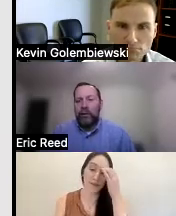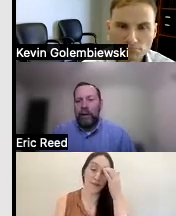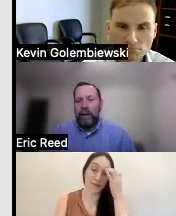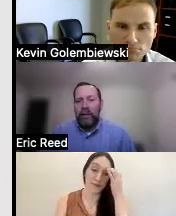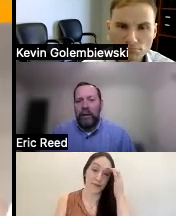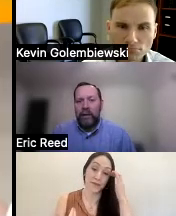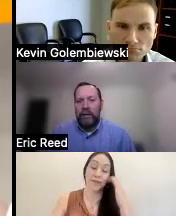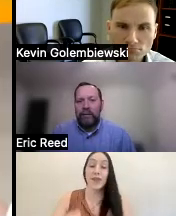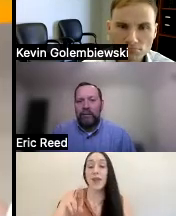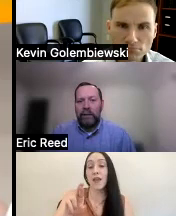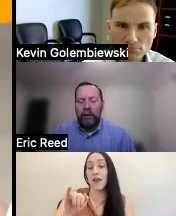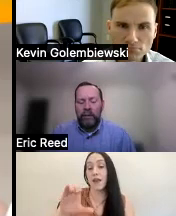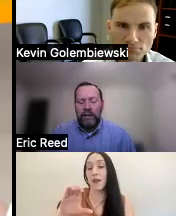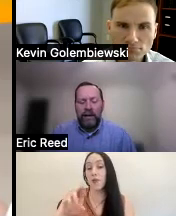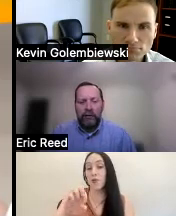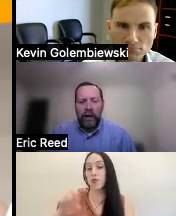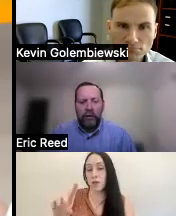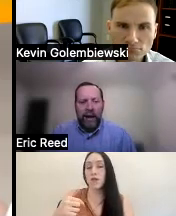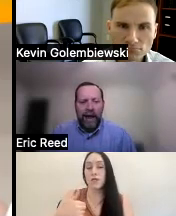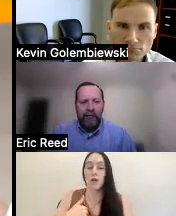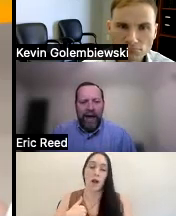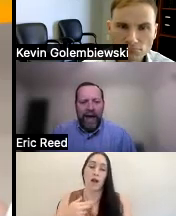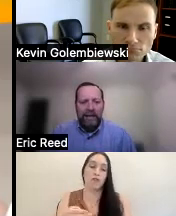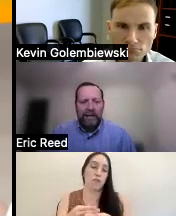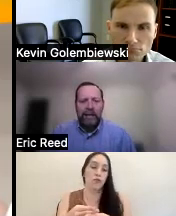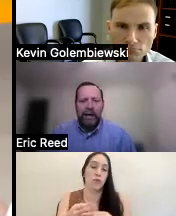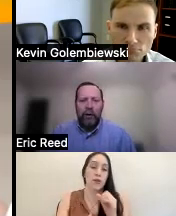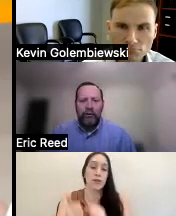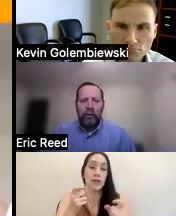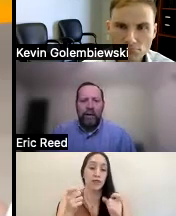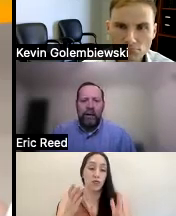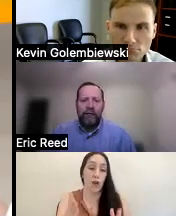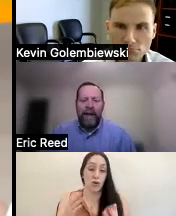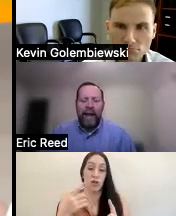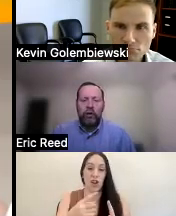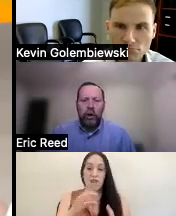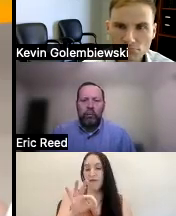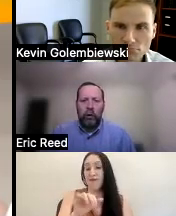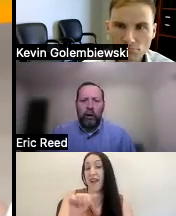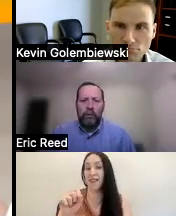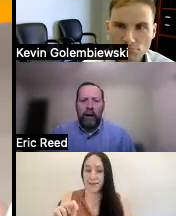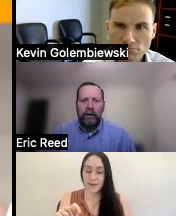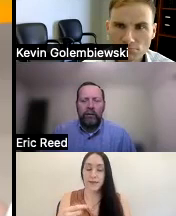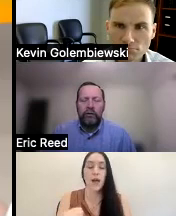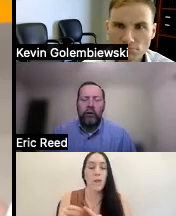Reed I'm the interim executive director at fast I'm also the financial Loan program director it's